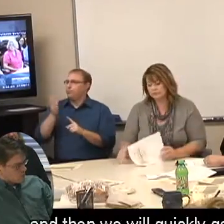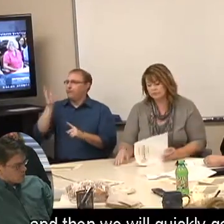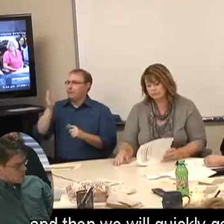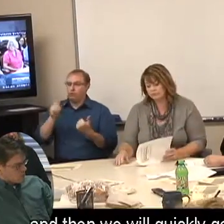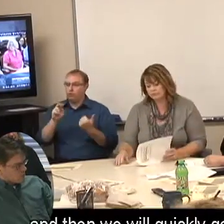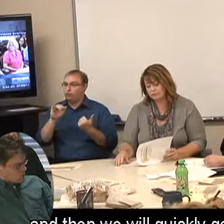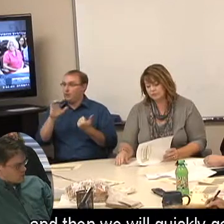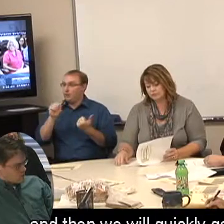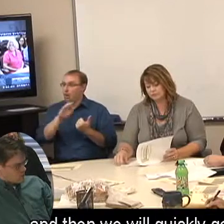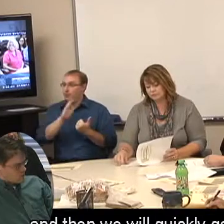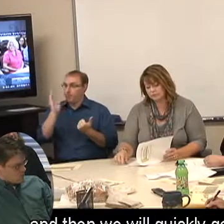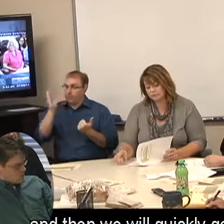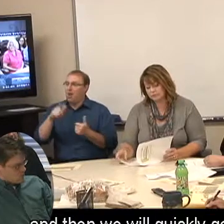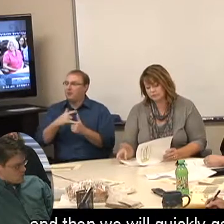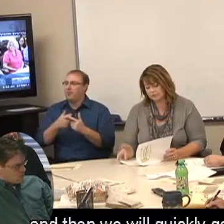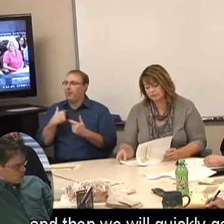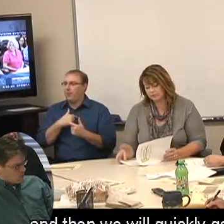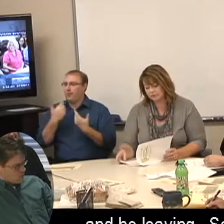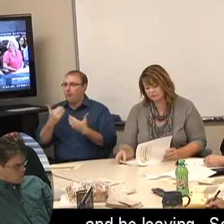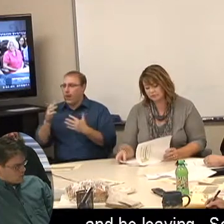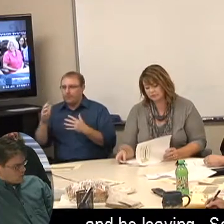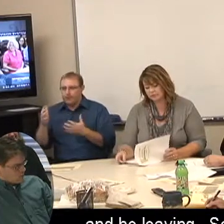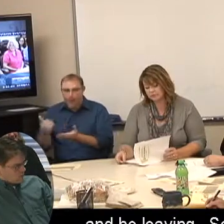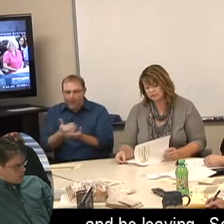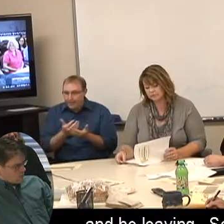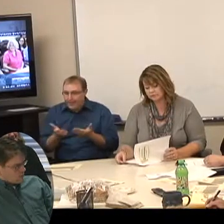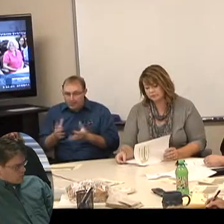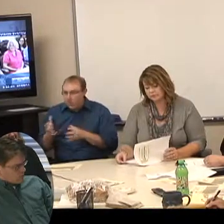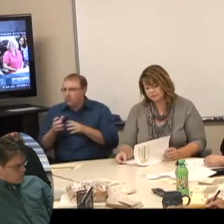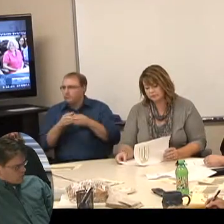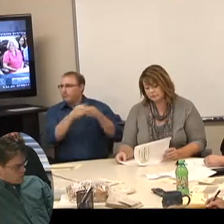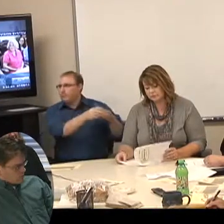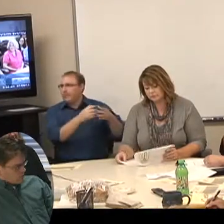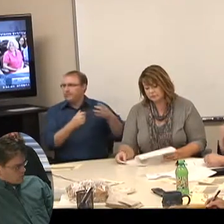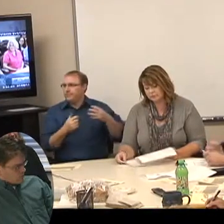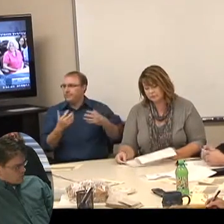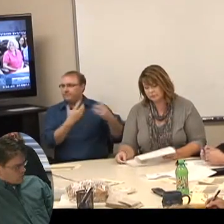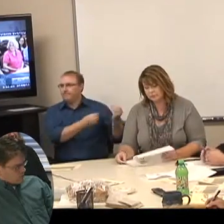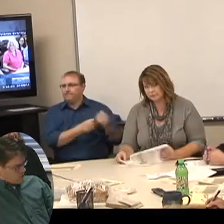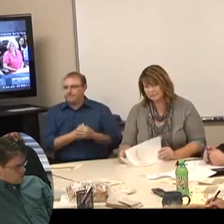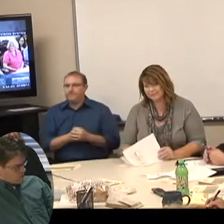and then we will quickly get our stuff If you happen to be on camera. and be leaving. So... 51 00:02:16,160 --> 00:02:14,160 We have some releases of information or release forms.